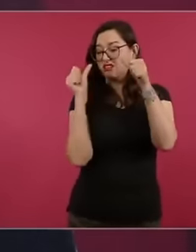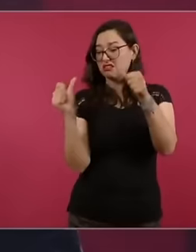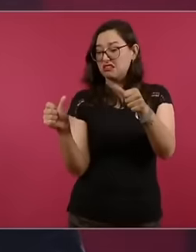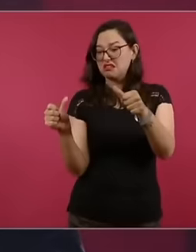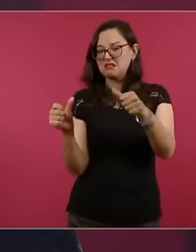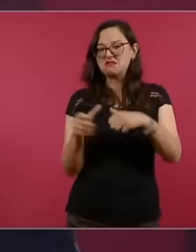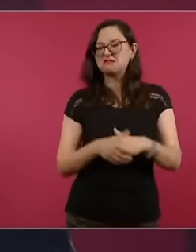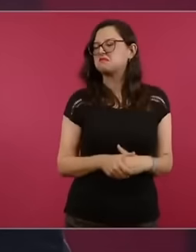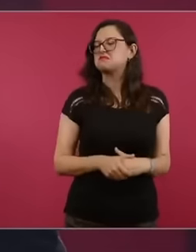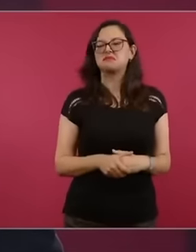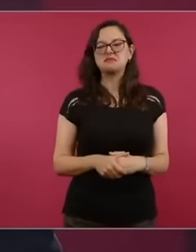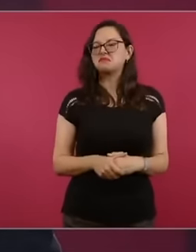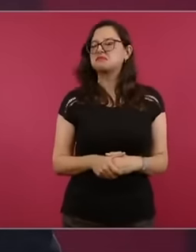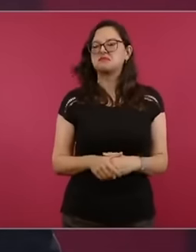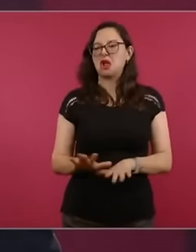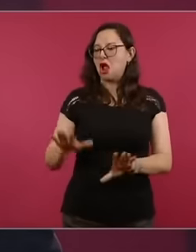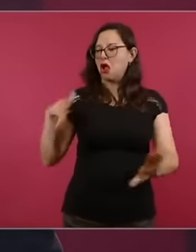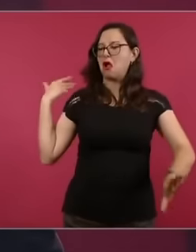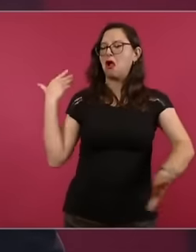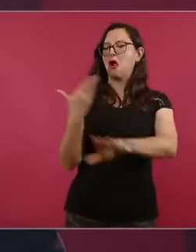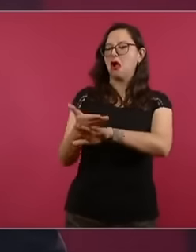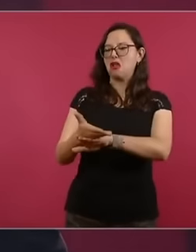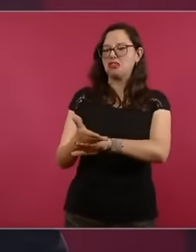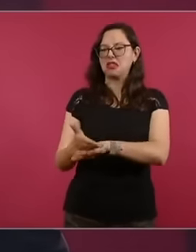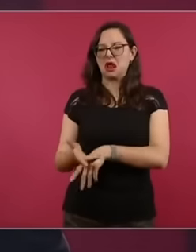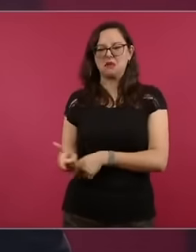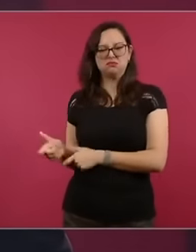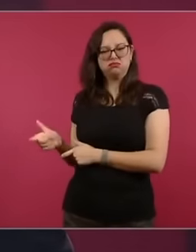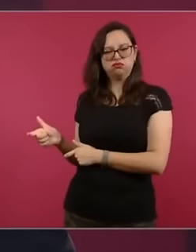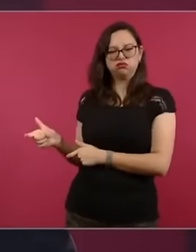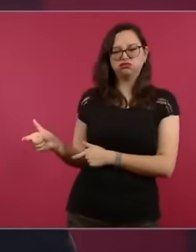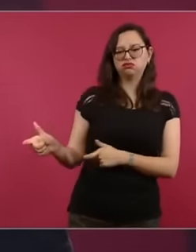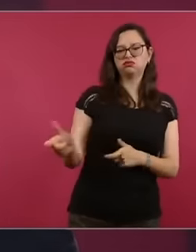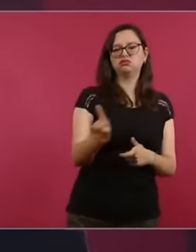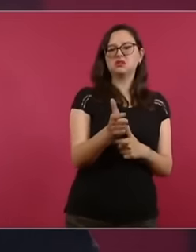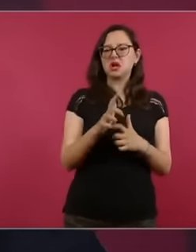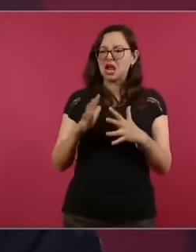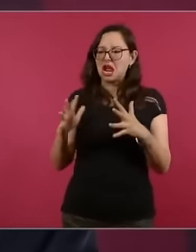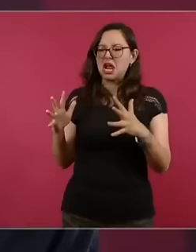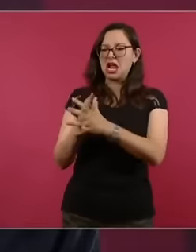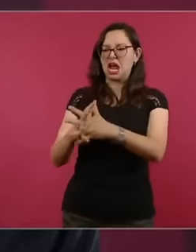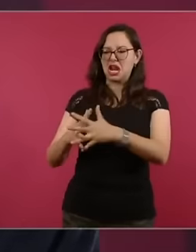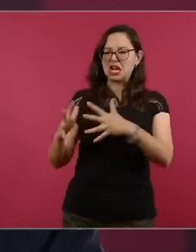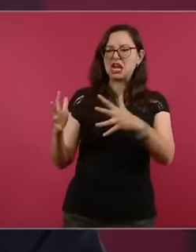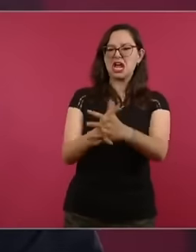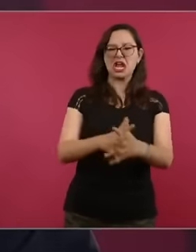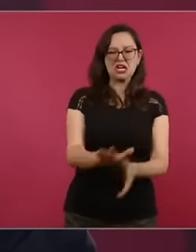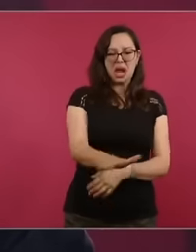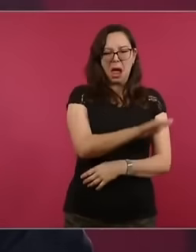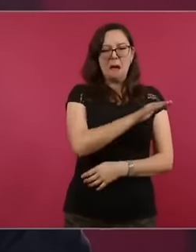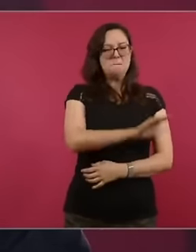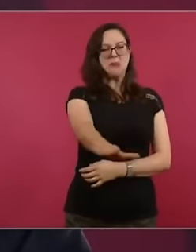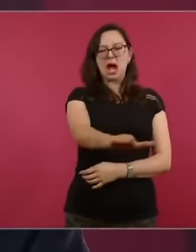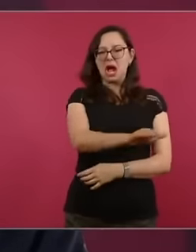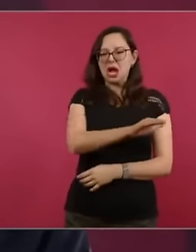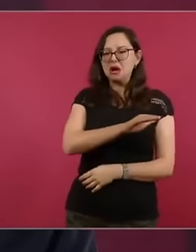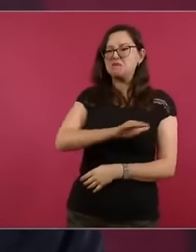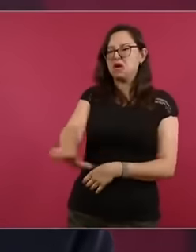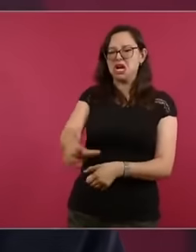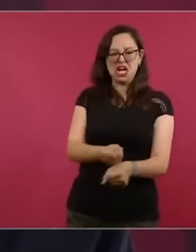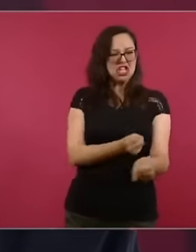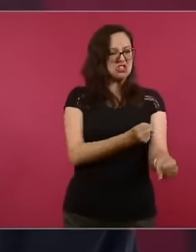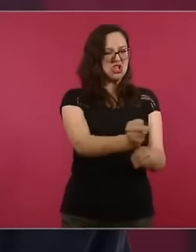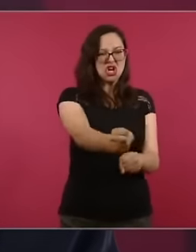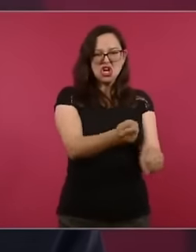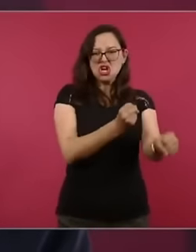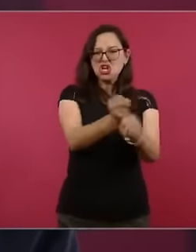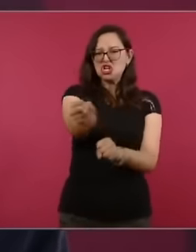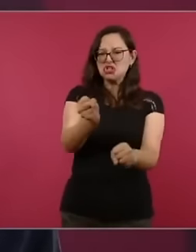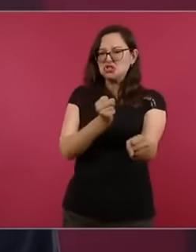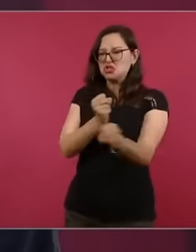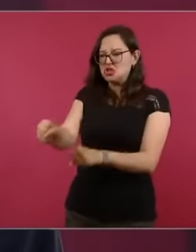war, for massacres, for torture, for disappearing people,